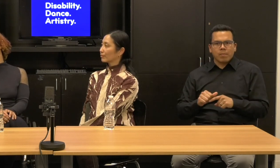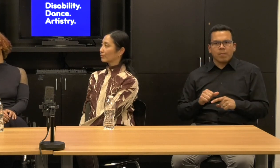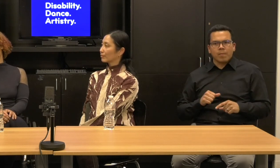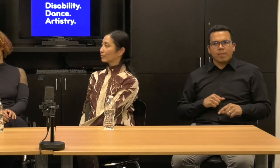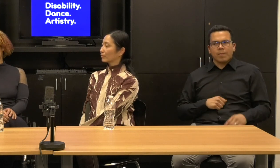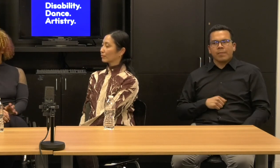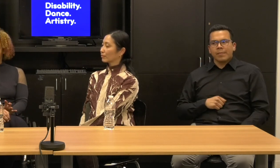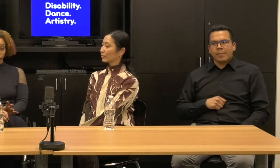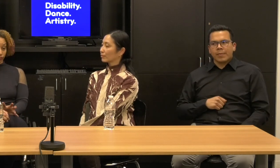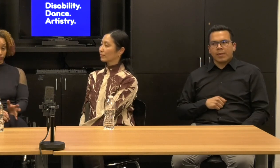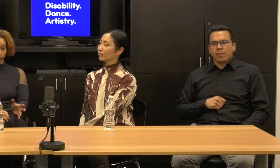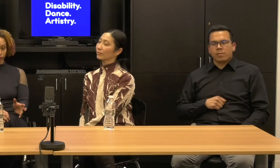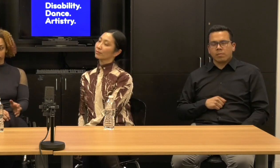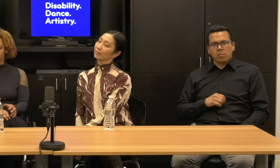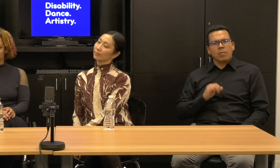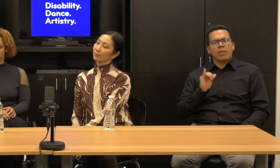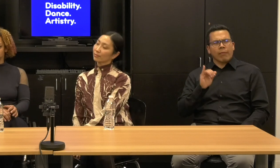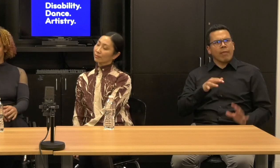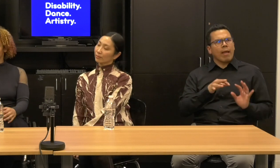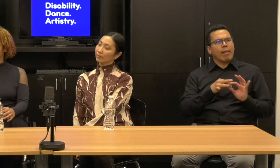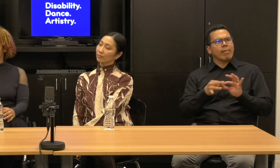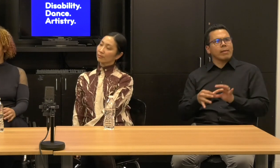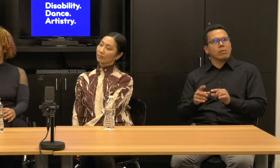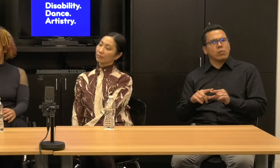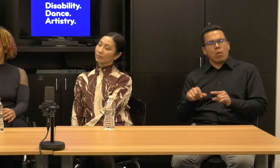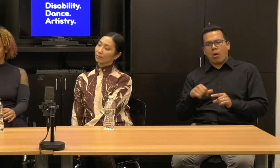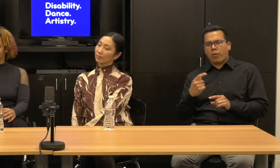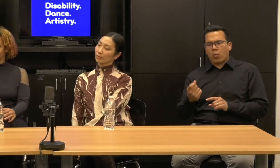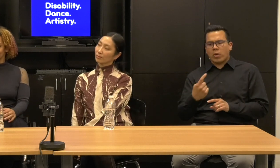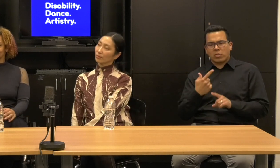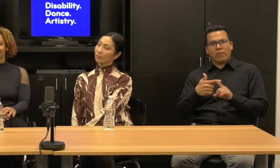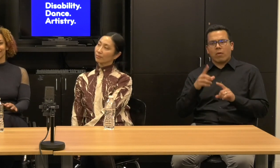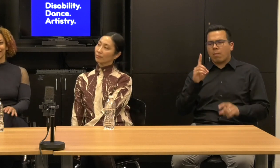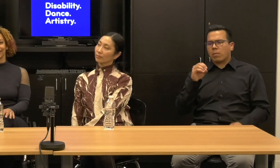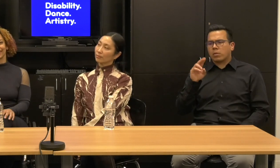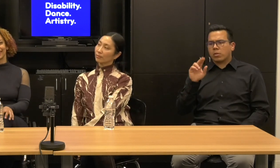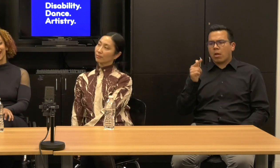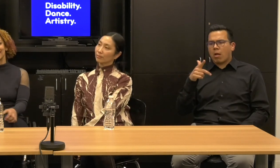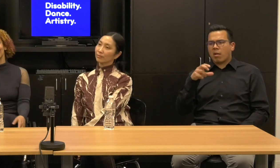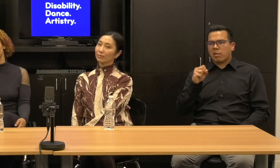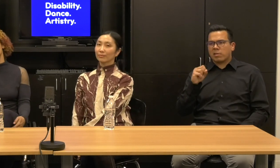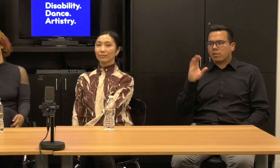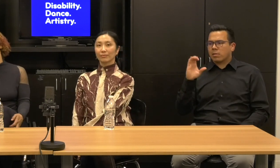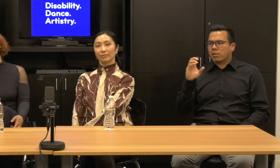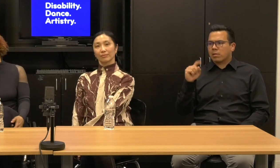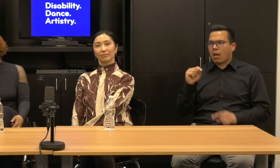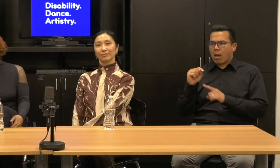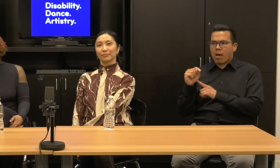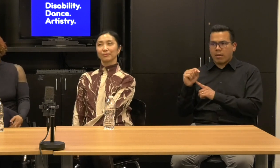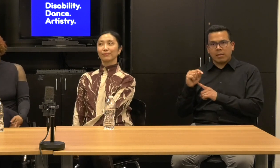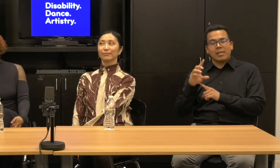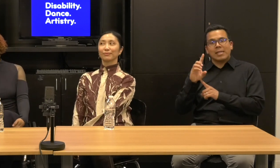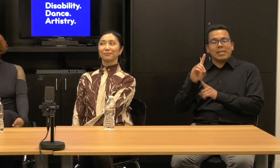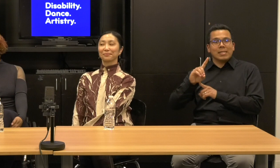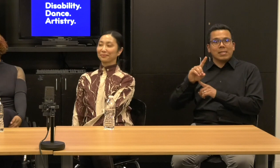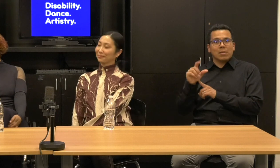but yeah, so, so that kind of gets us to a great question from Douglas Scott another other disability dance artists, street grantee. Hi Doug.